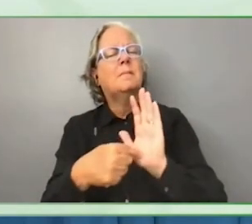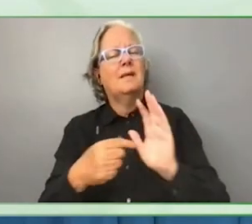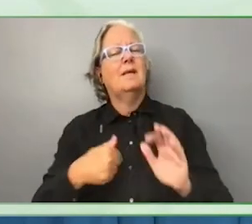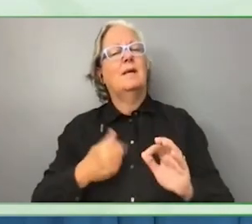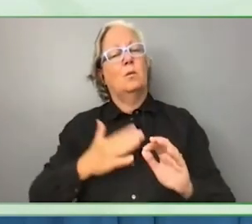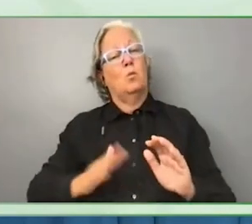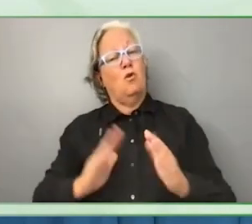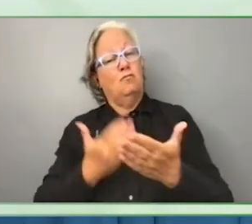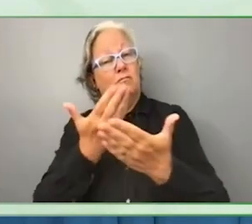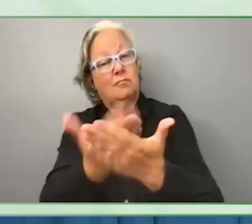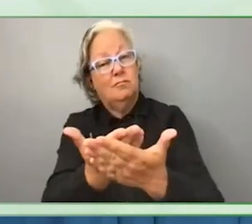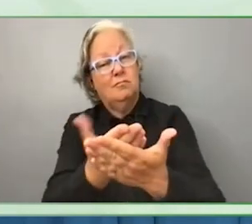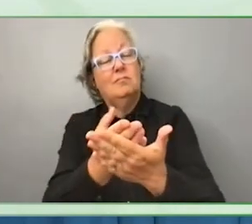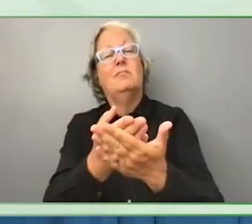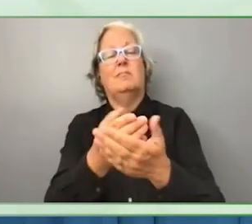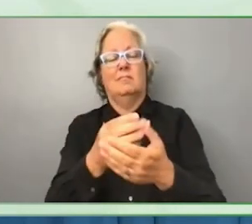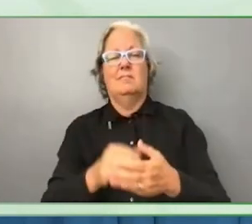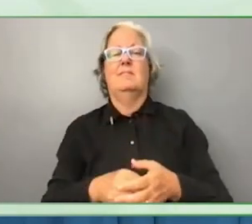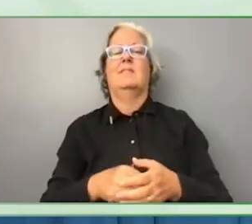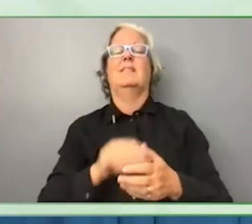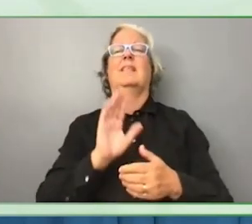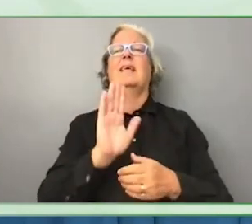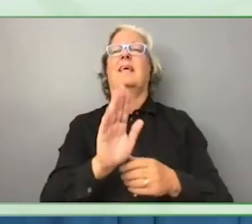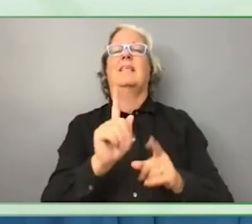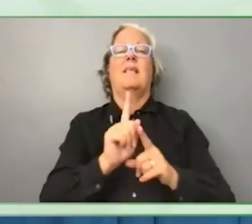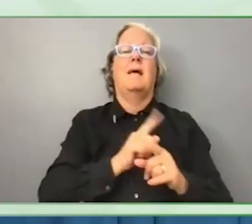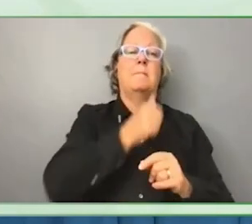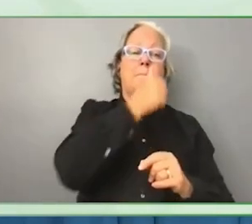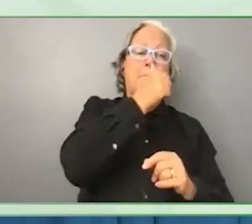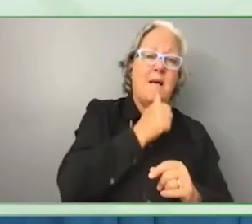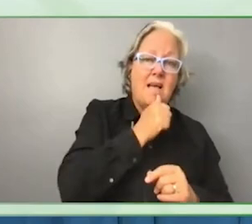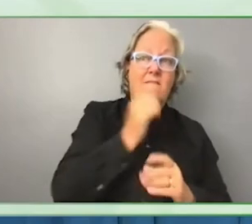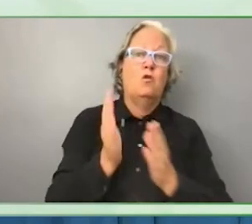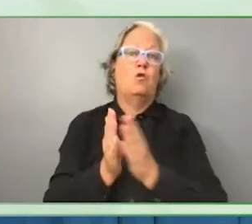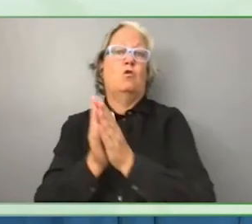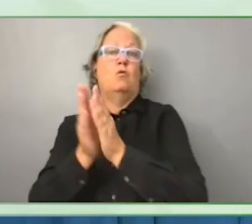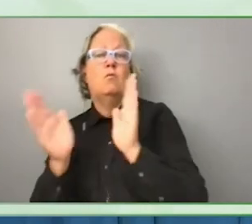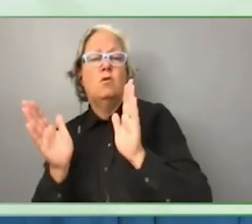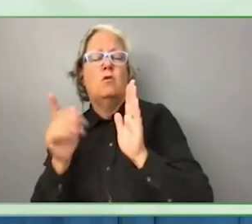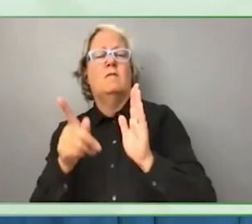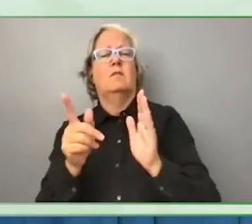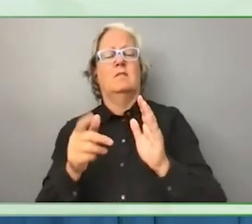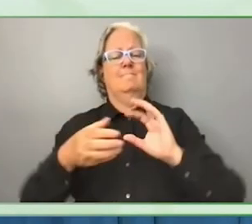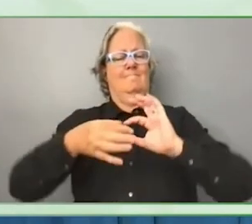public-private partnerships and the collaboration 11 foundations had with six cities.